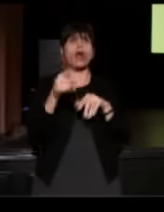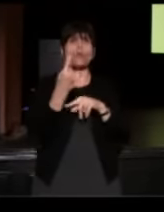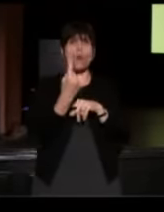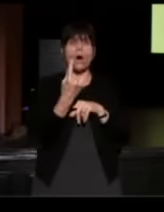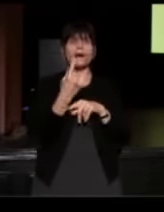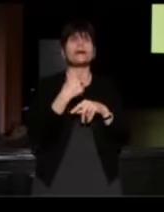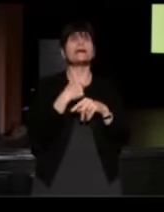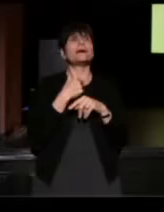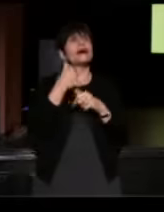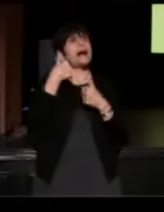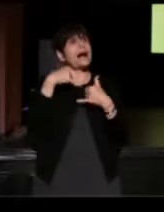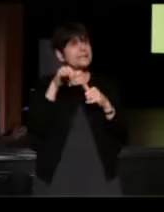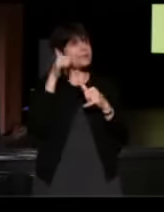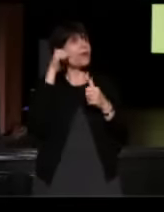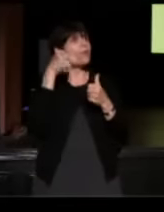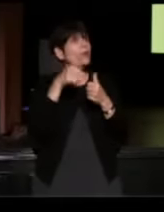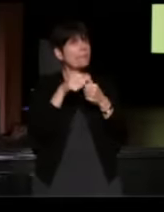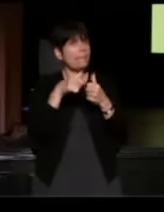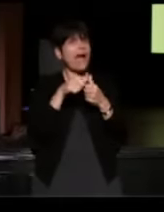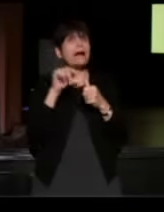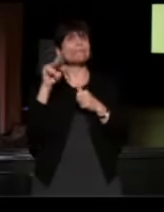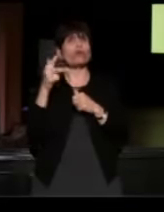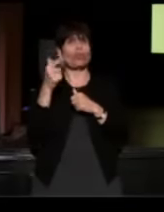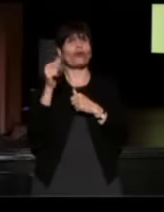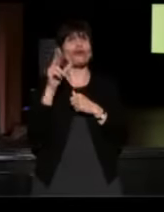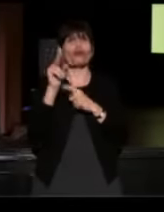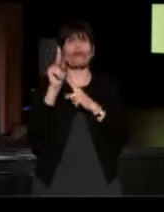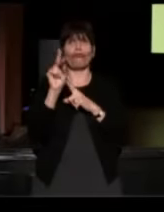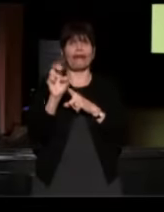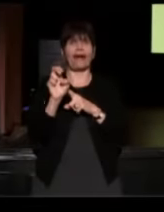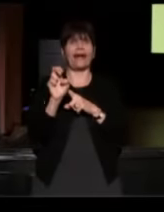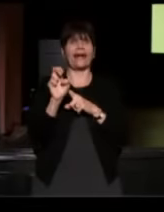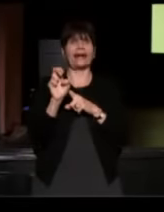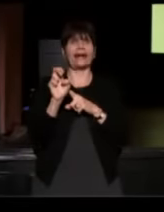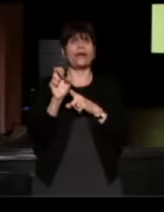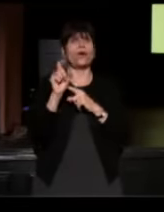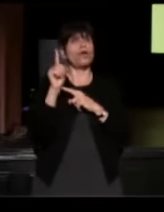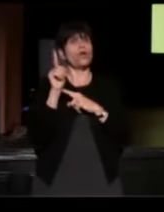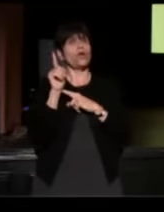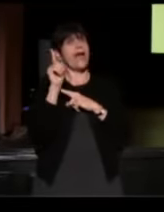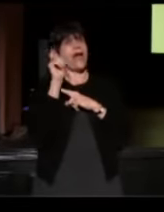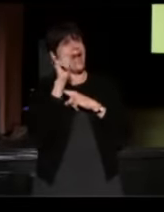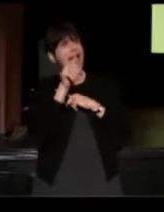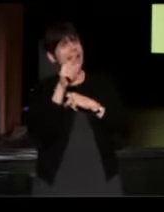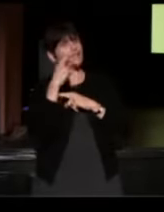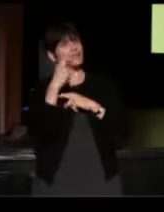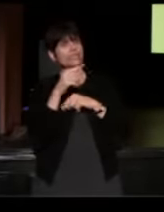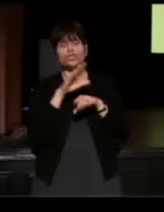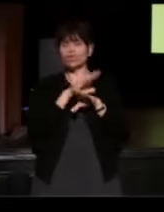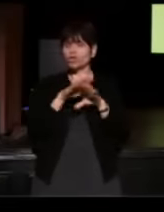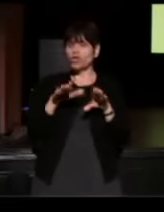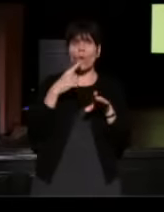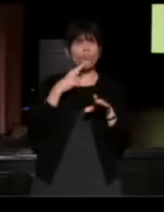I still remember in third grade when we ask for something, you used to say, "Don't put your hand like this,"